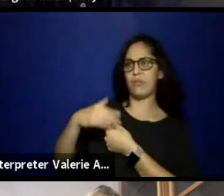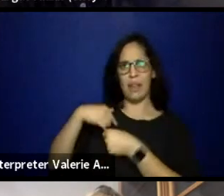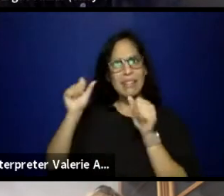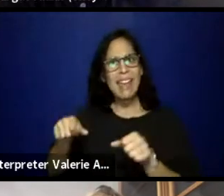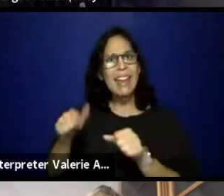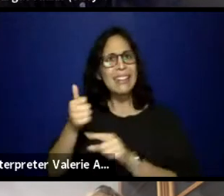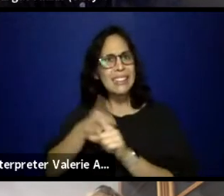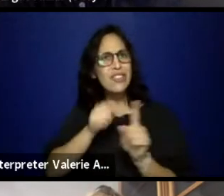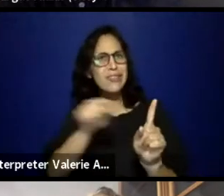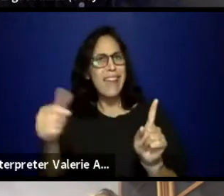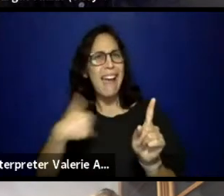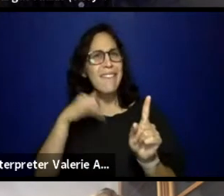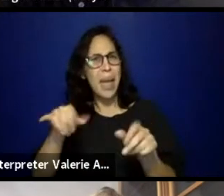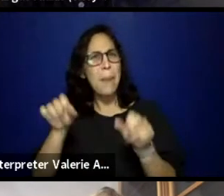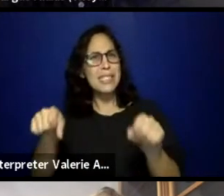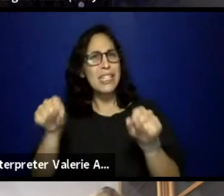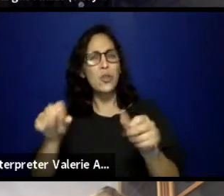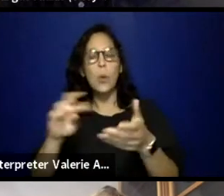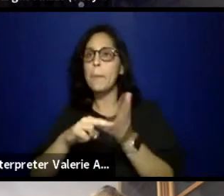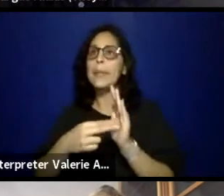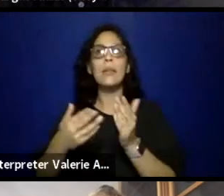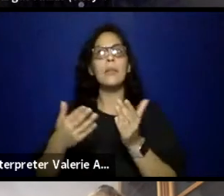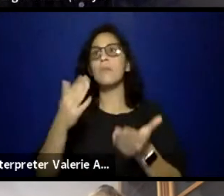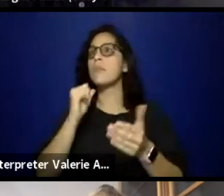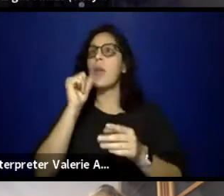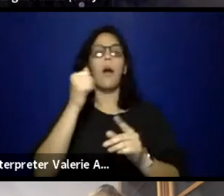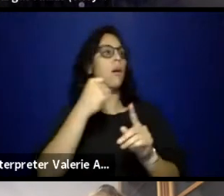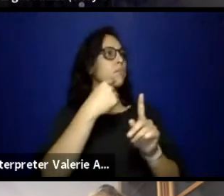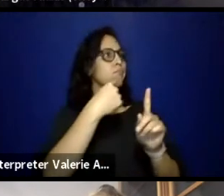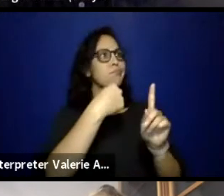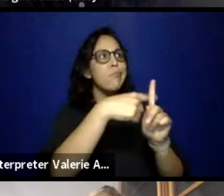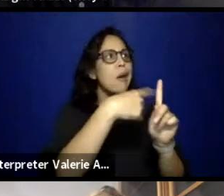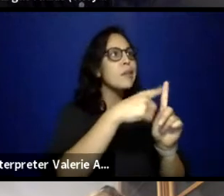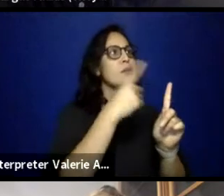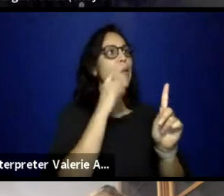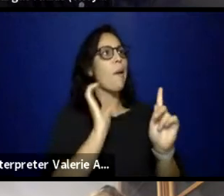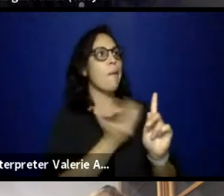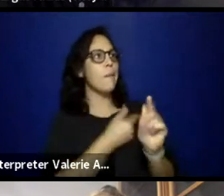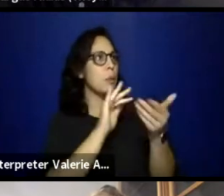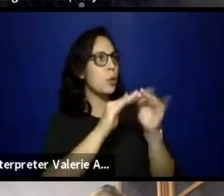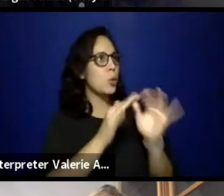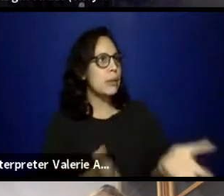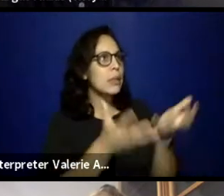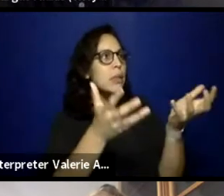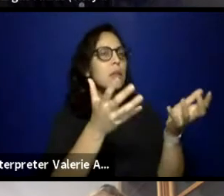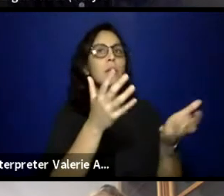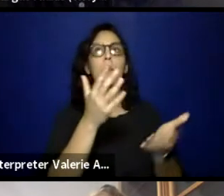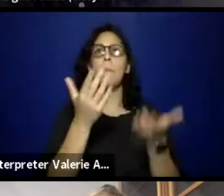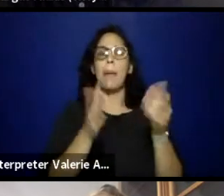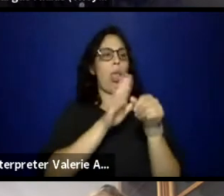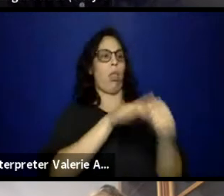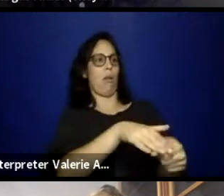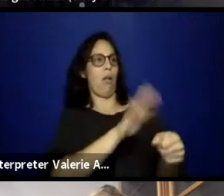that does not serve us and/or does not serve our community at large, and the people that we wanna uplift and grow forward toward,